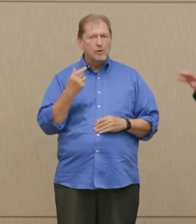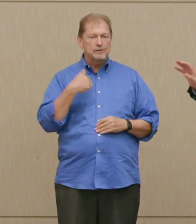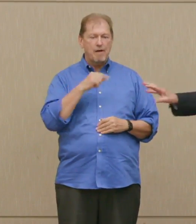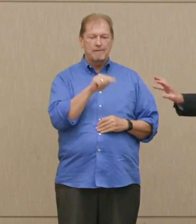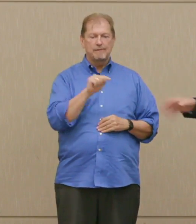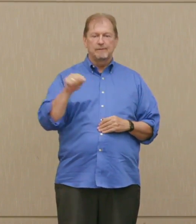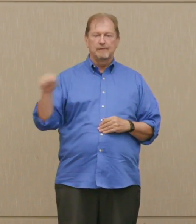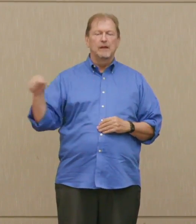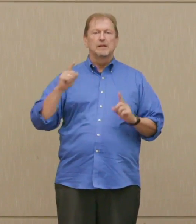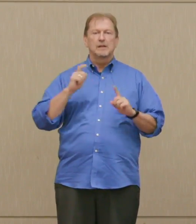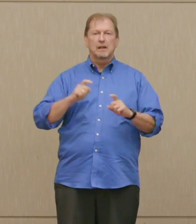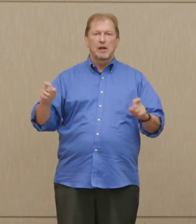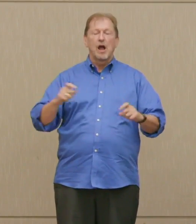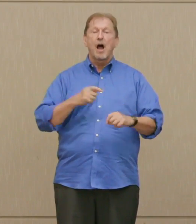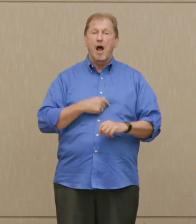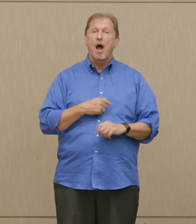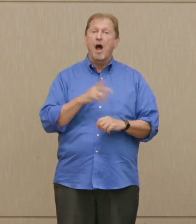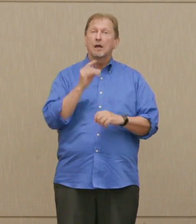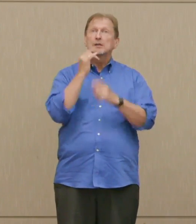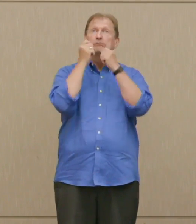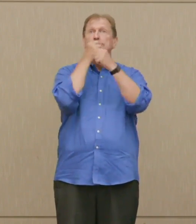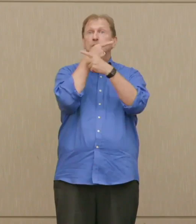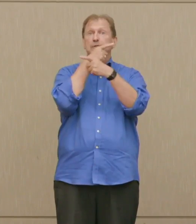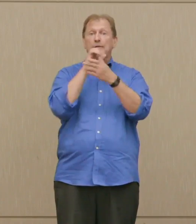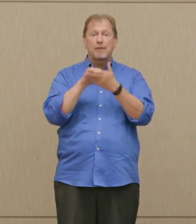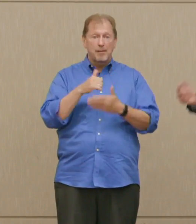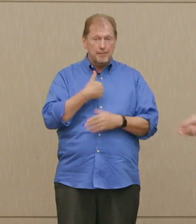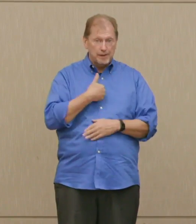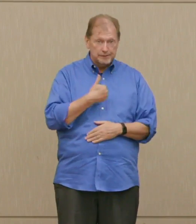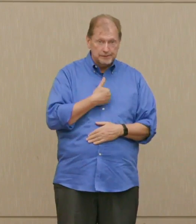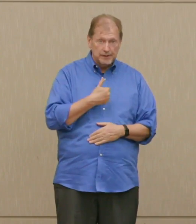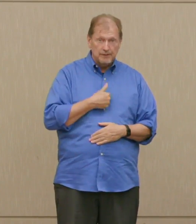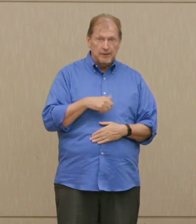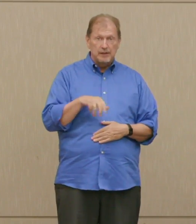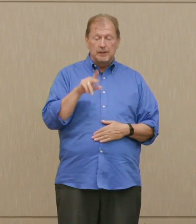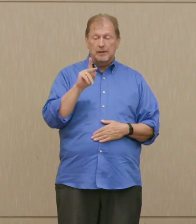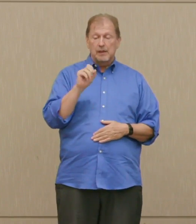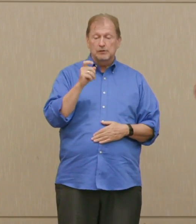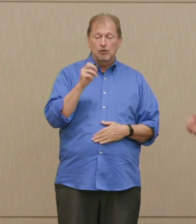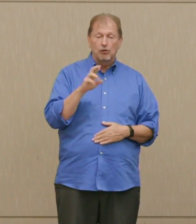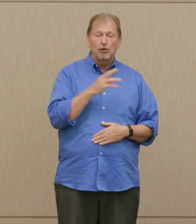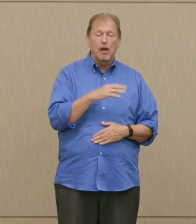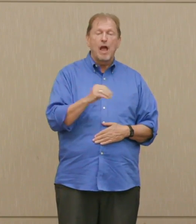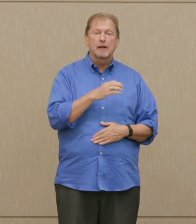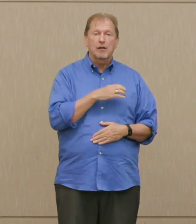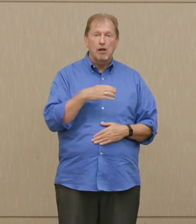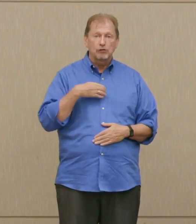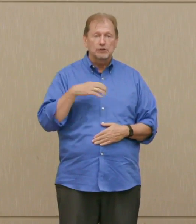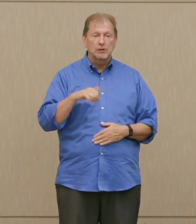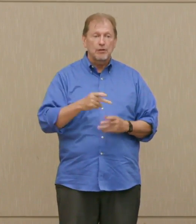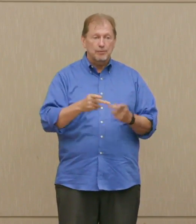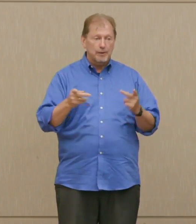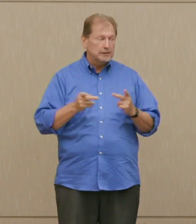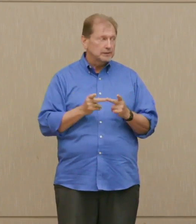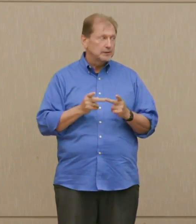I revealed that many years ago in testimony in congress and other places, and now it's been declassified.